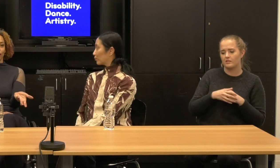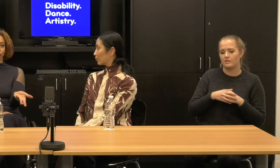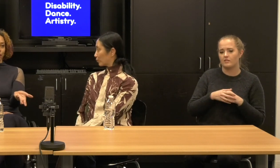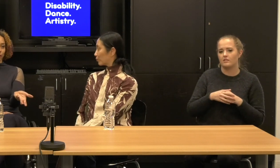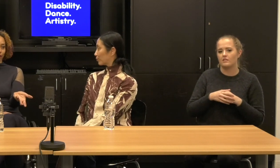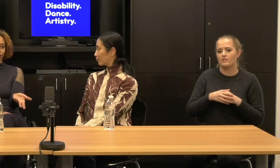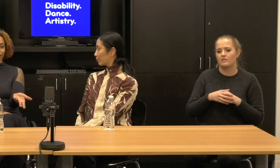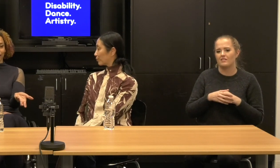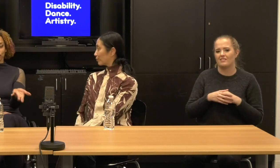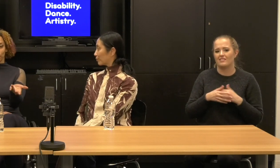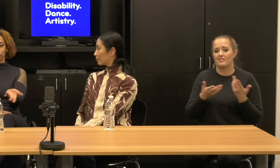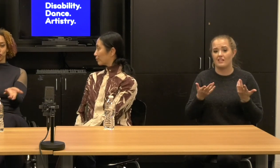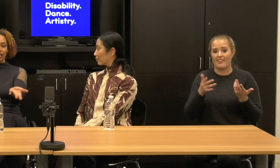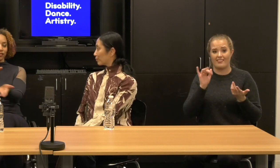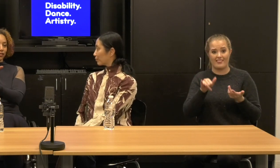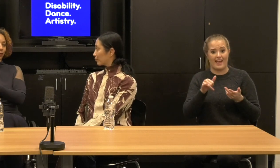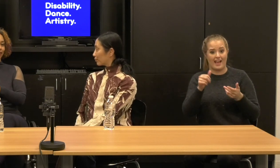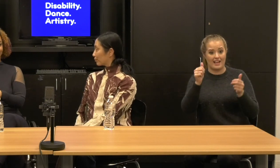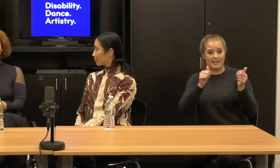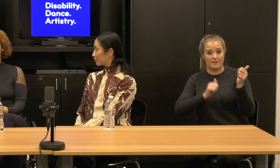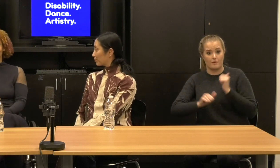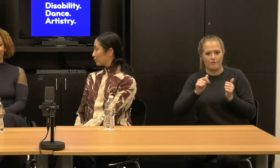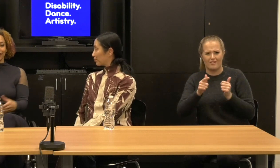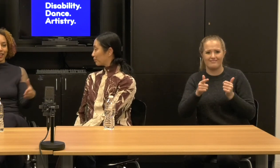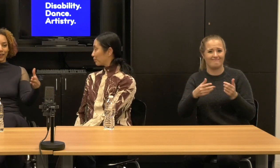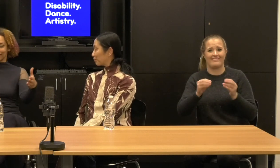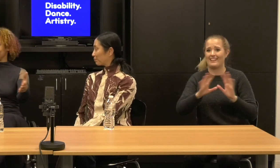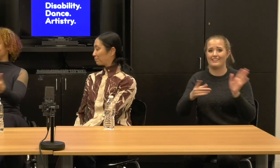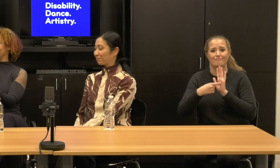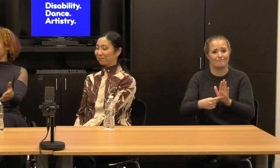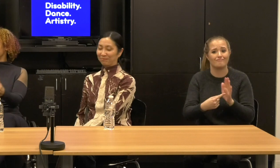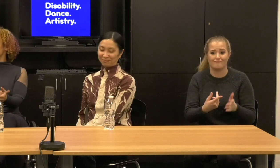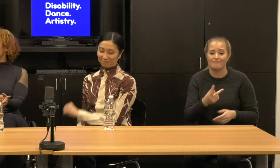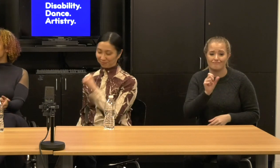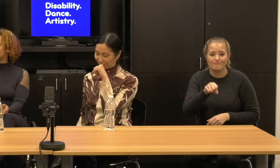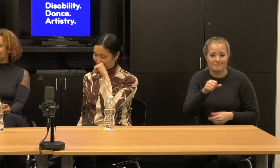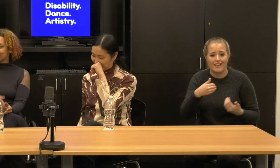disabled people sexy, it jumps straight to doing it.